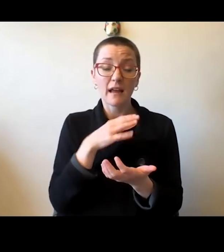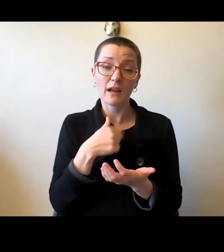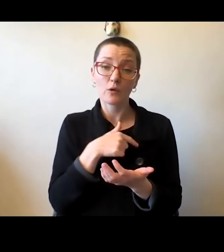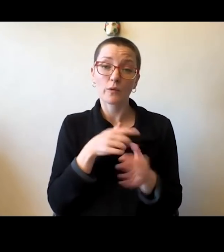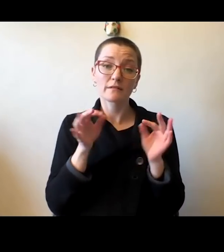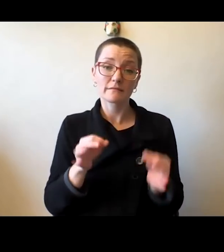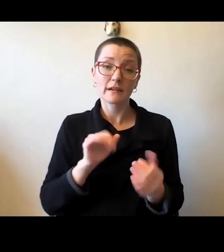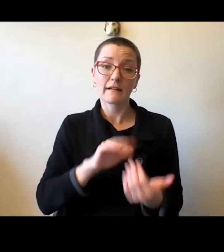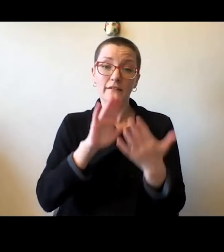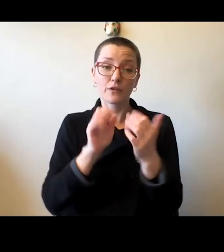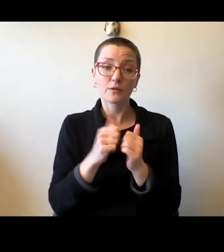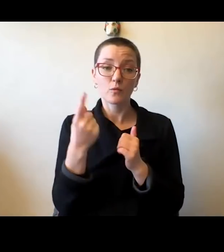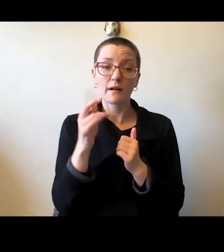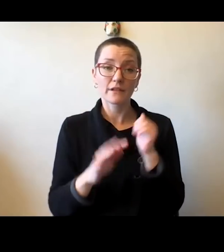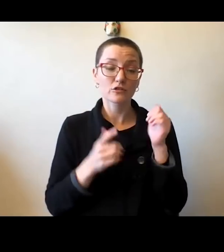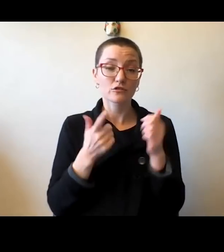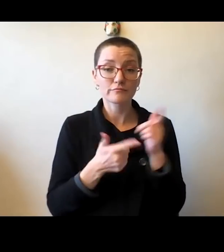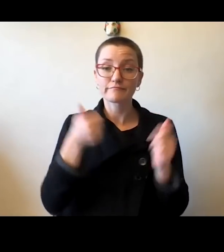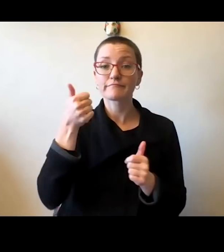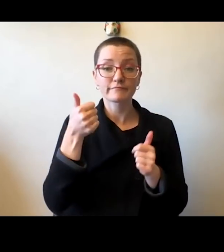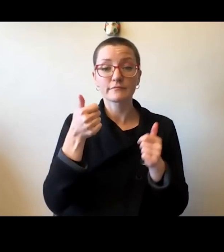of the greatest challenges and greatest problems of our generation.